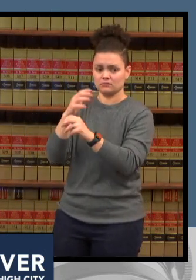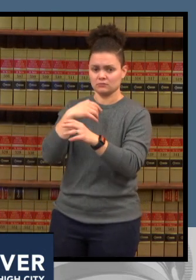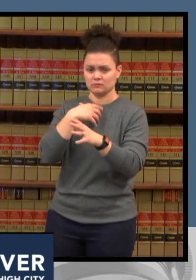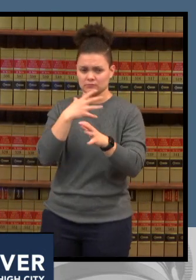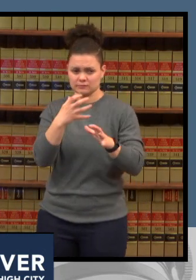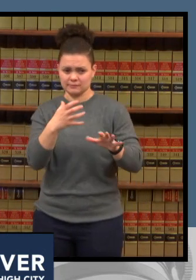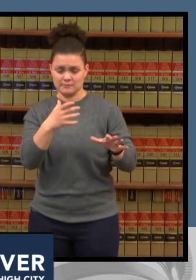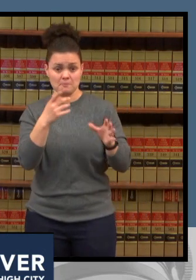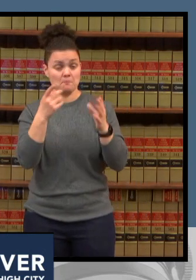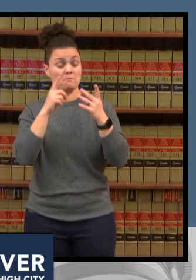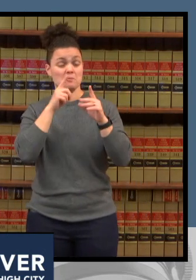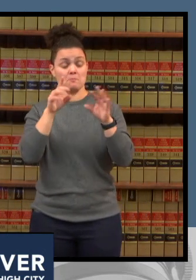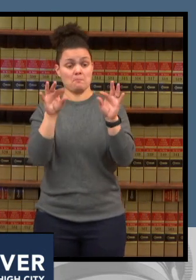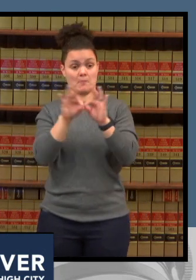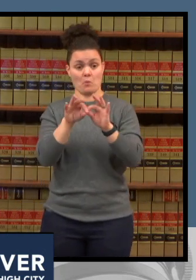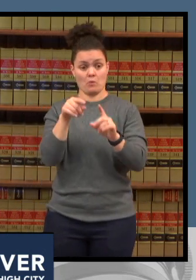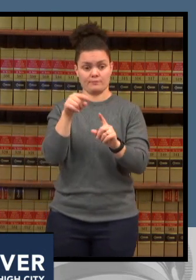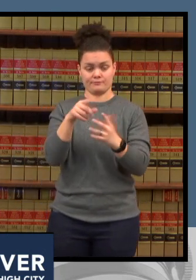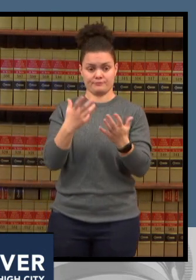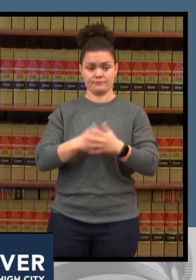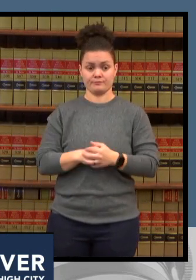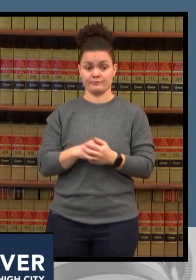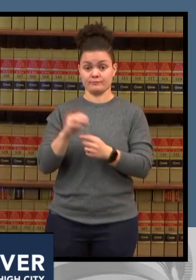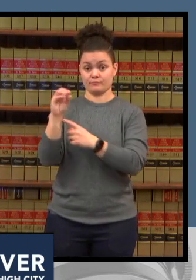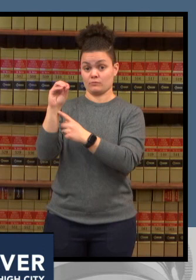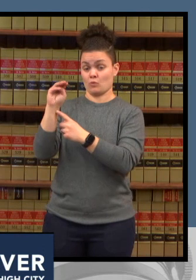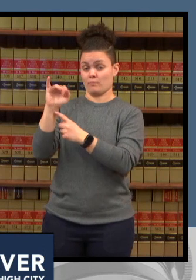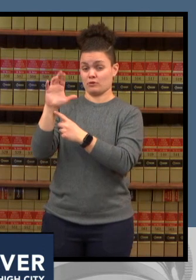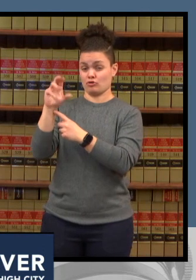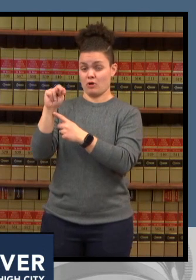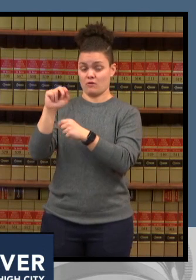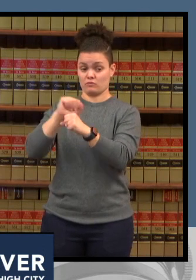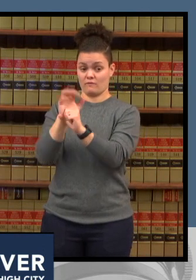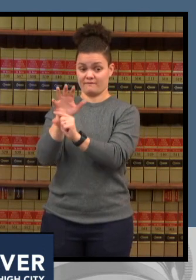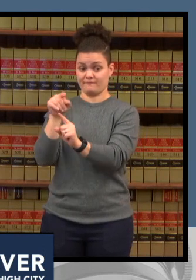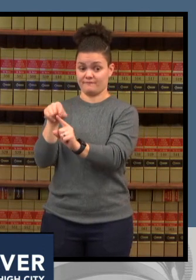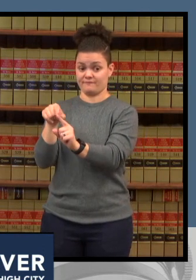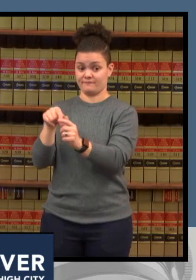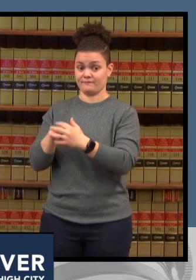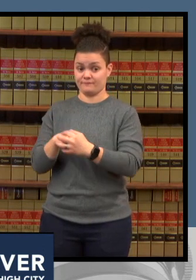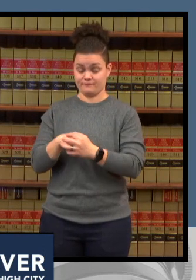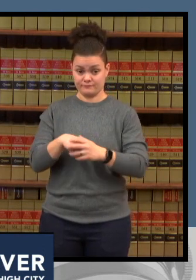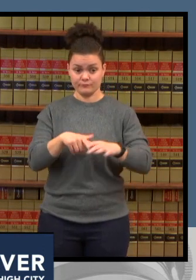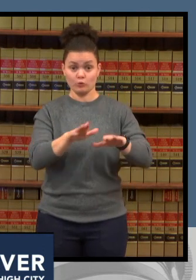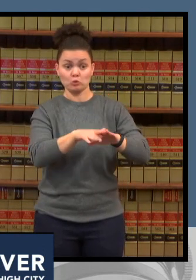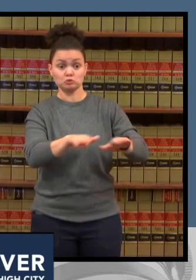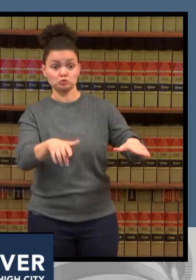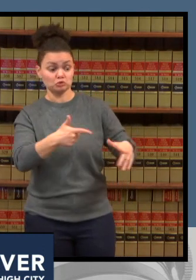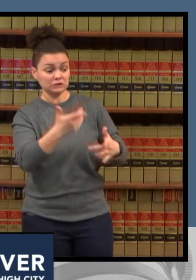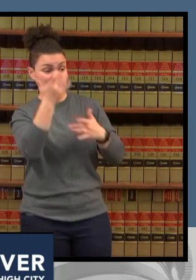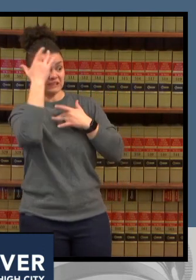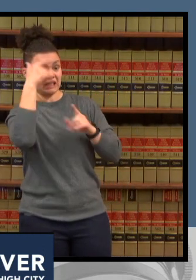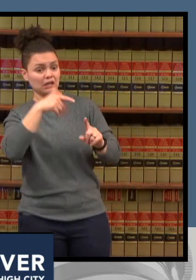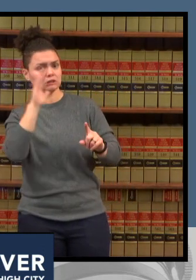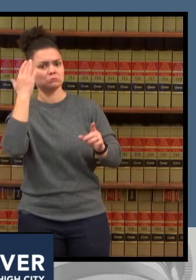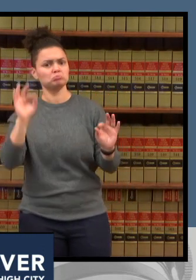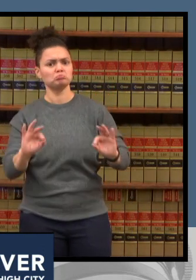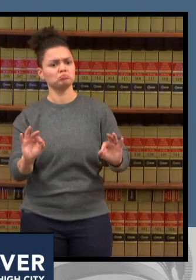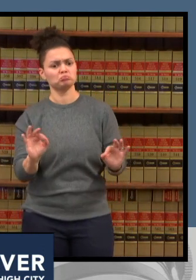large omicron causes mild disease in children and not severe disease in contrast when kids are kept